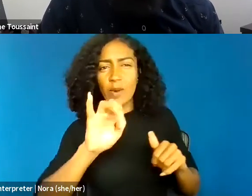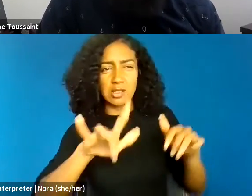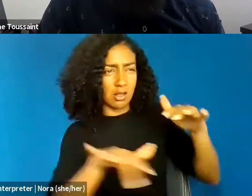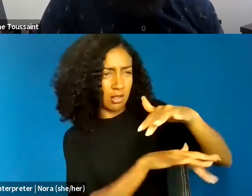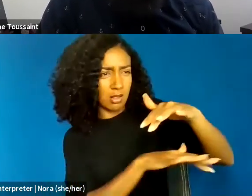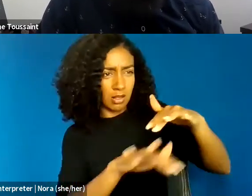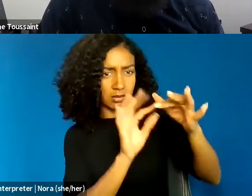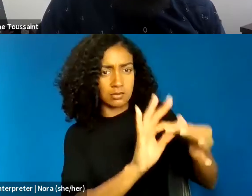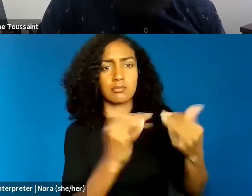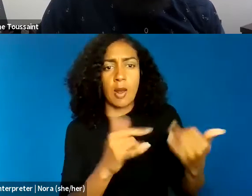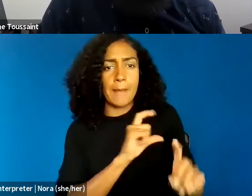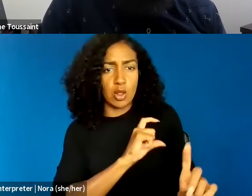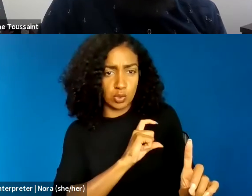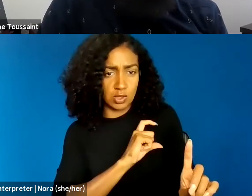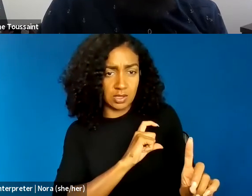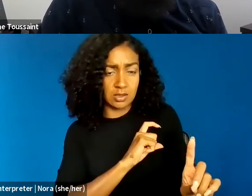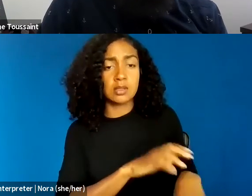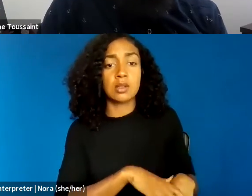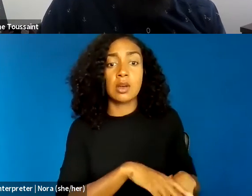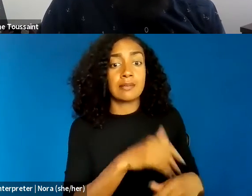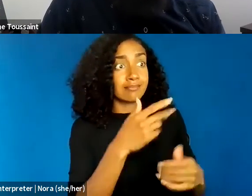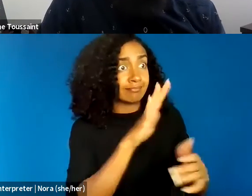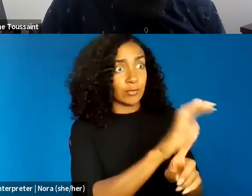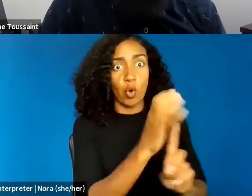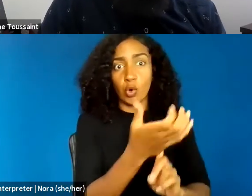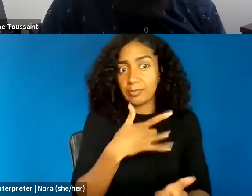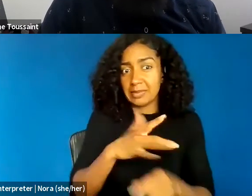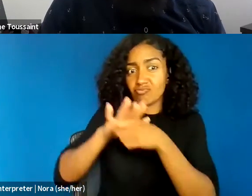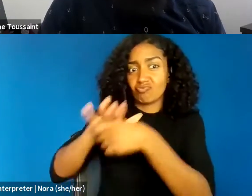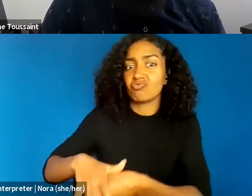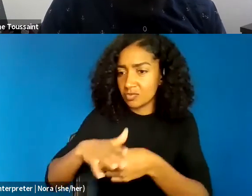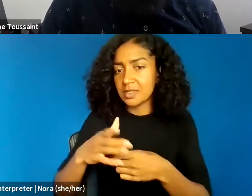that silences the public protests of citizens in violation of their First Amendment rights,